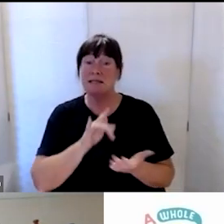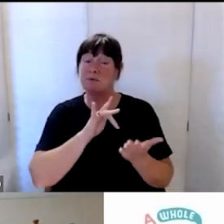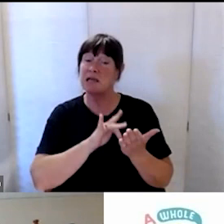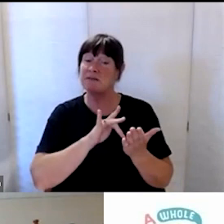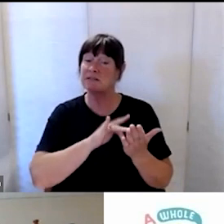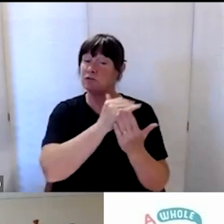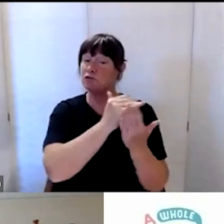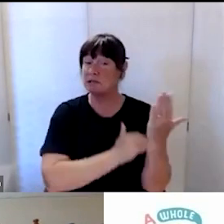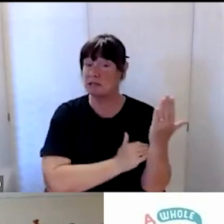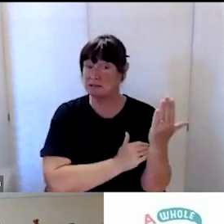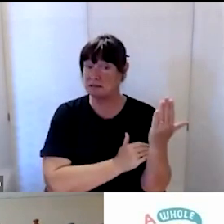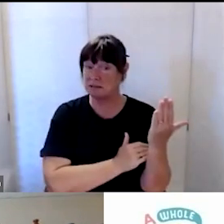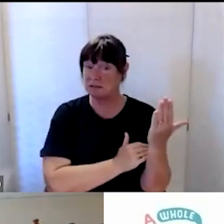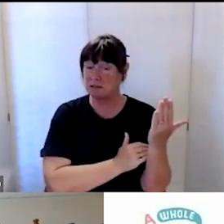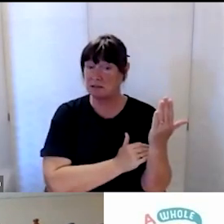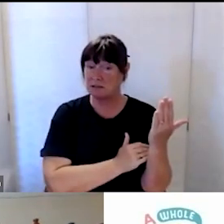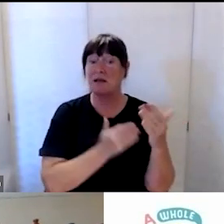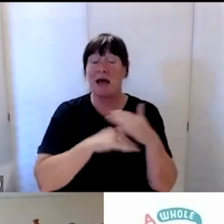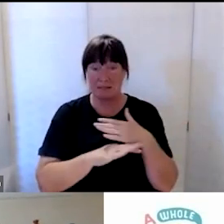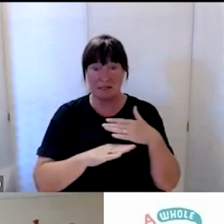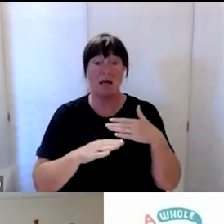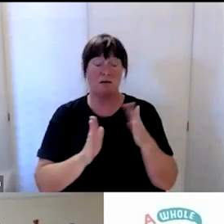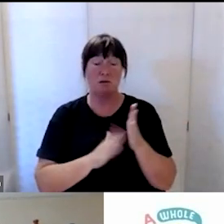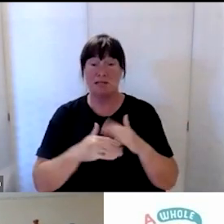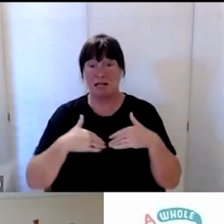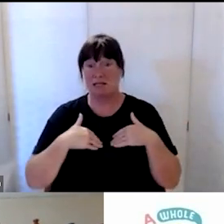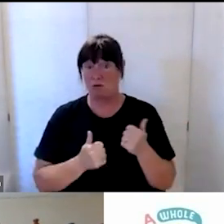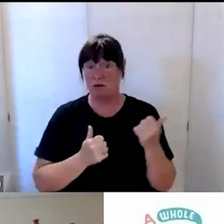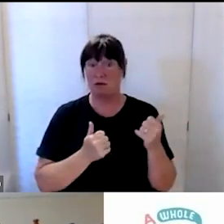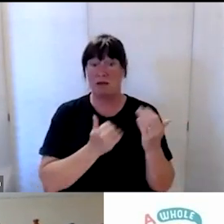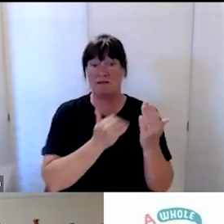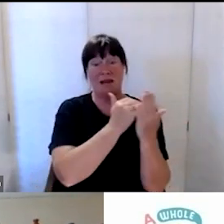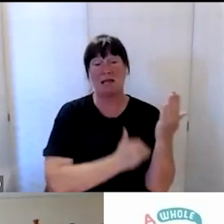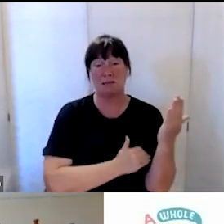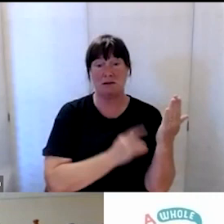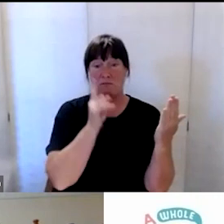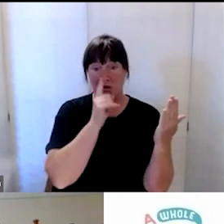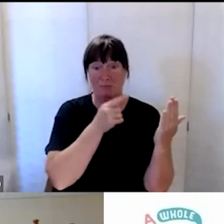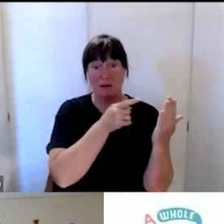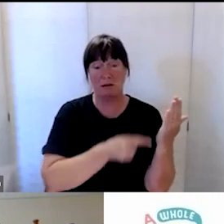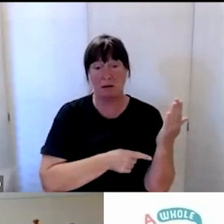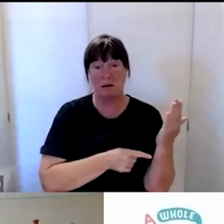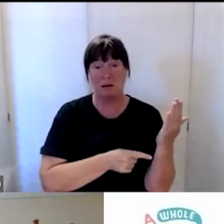that is held through Te Whatu Ora of people who have electric wheelchairs